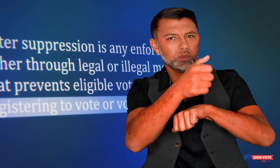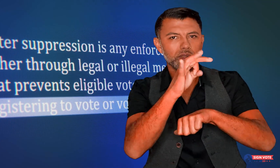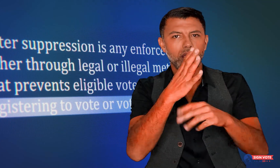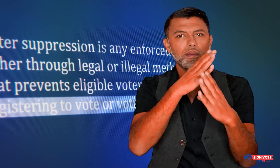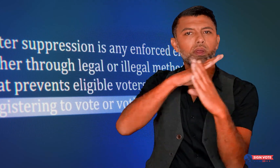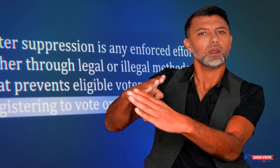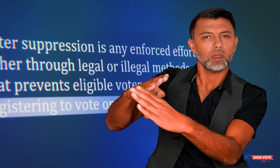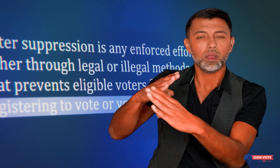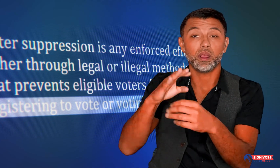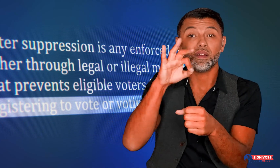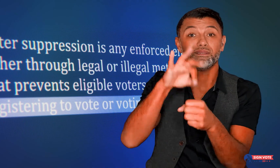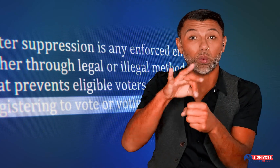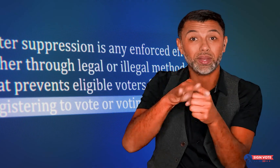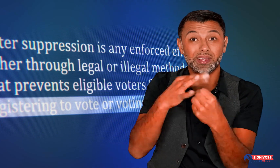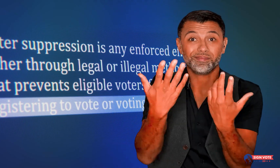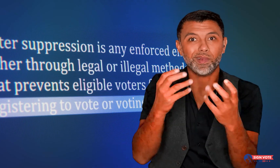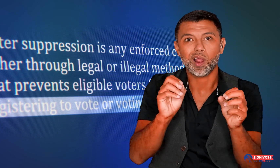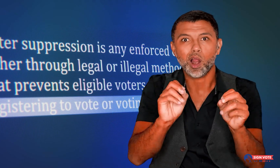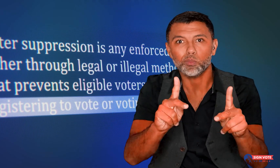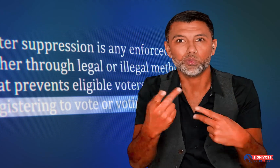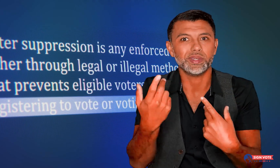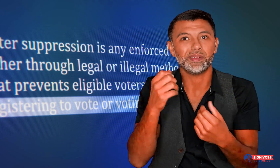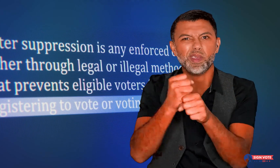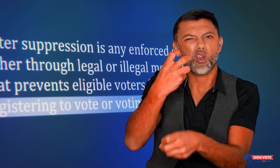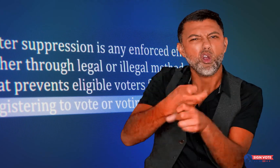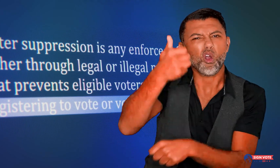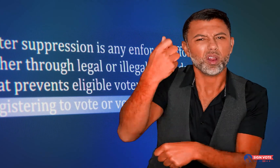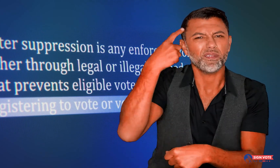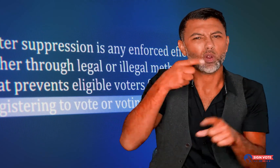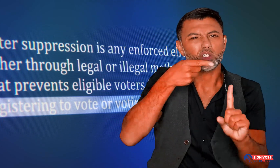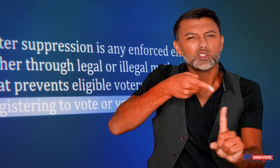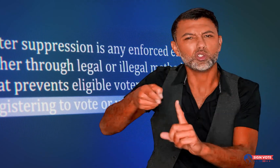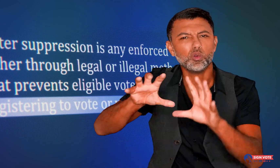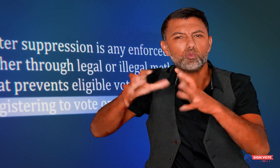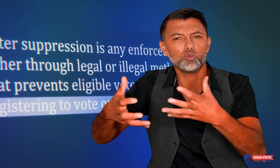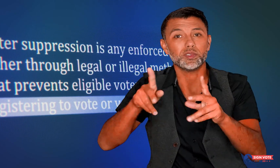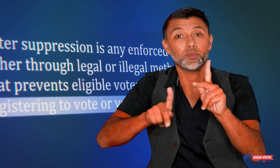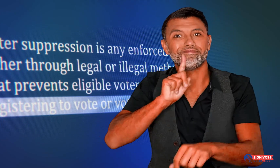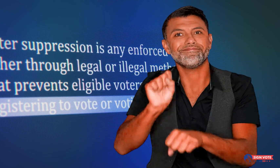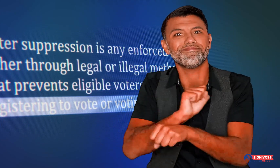of preventing voting opportunities, making it harder for certain groups of people